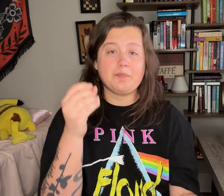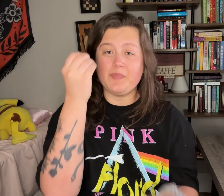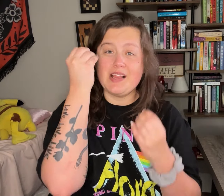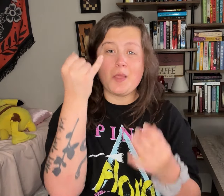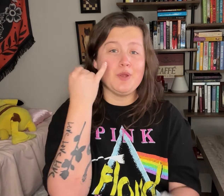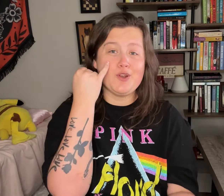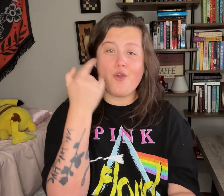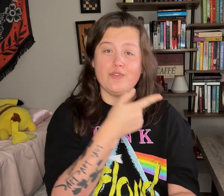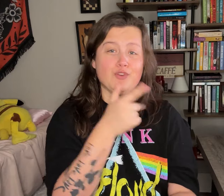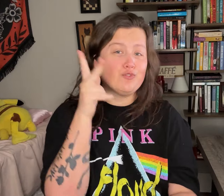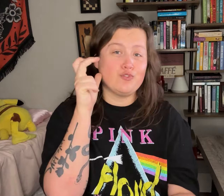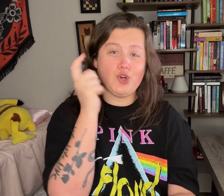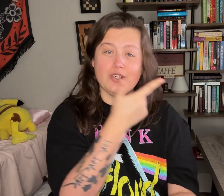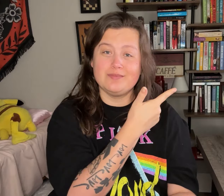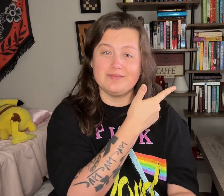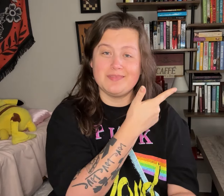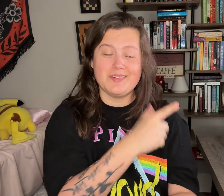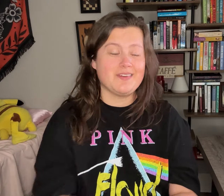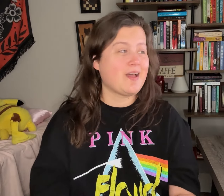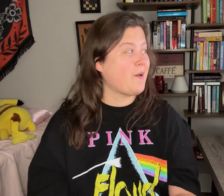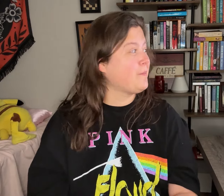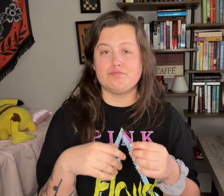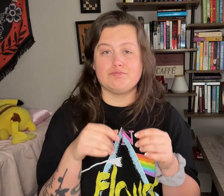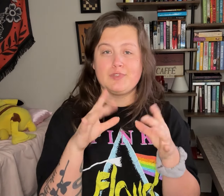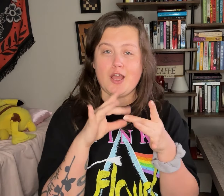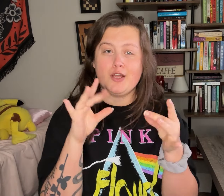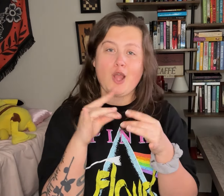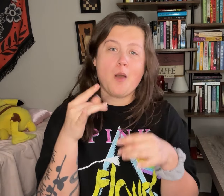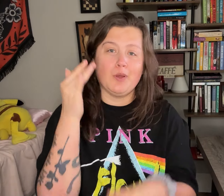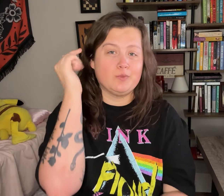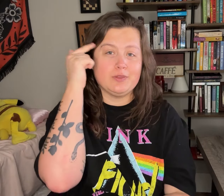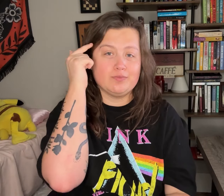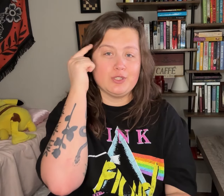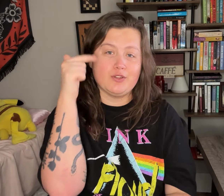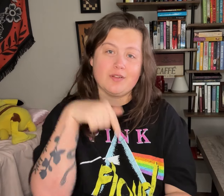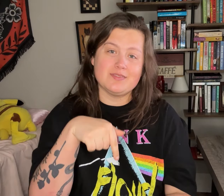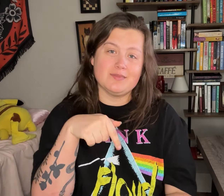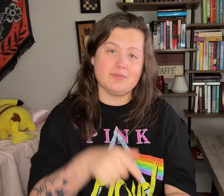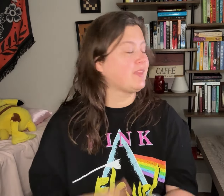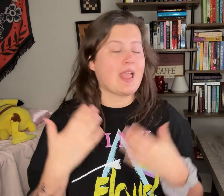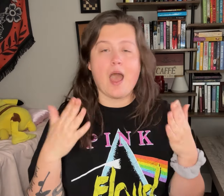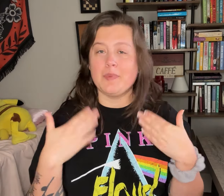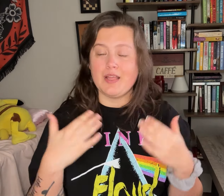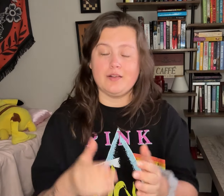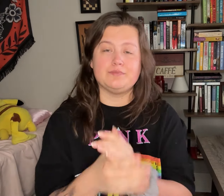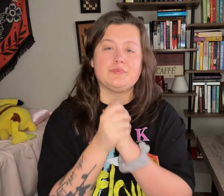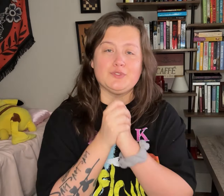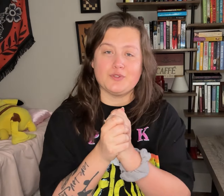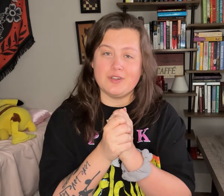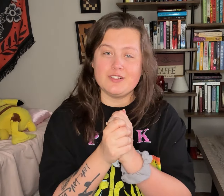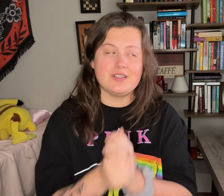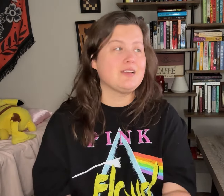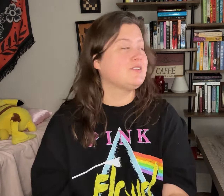So let me know if you've heard about them. Comment your thoughts down below. I'm happy for them. Congratulations!